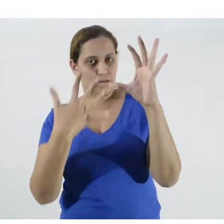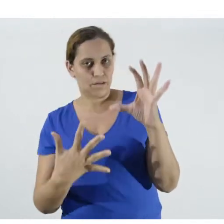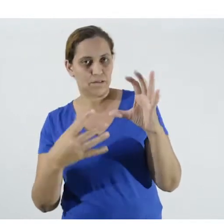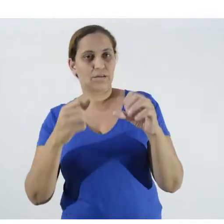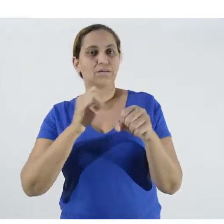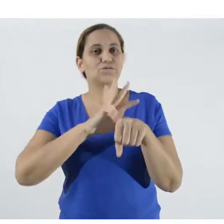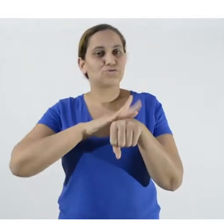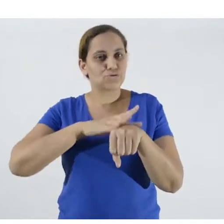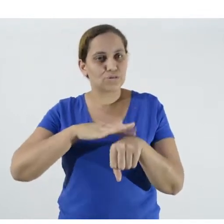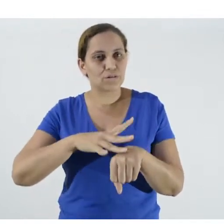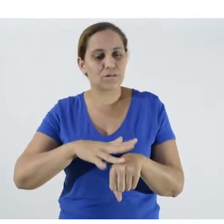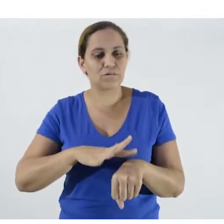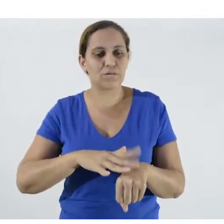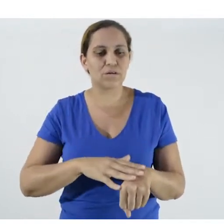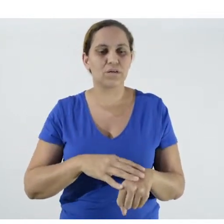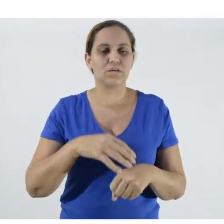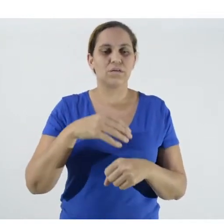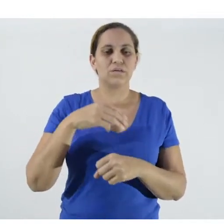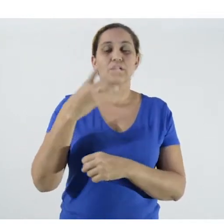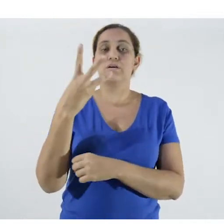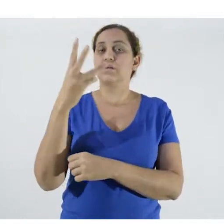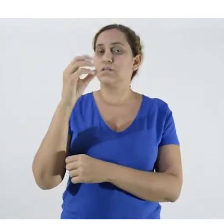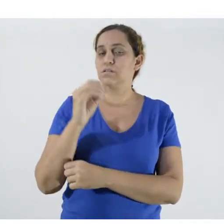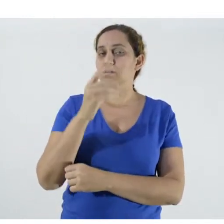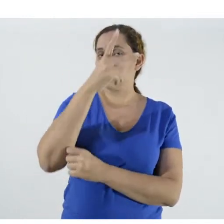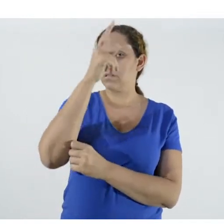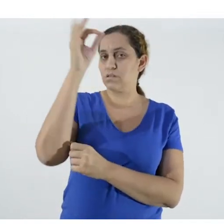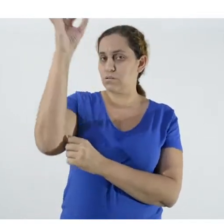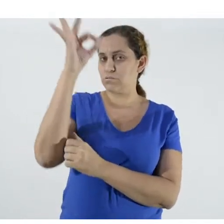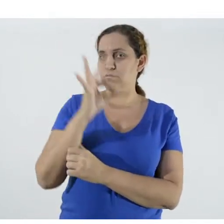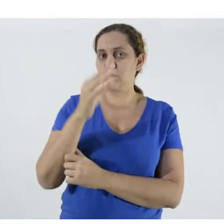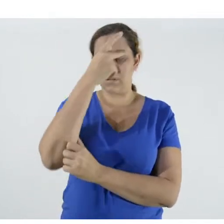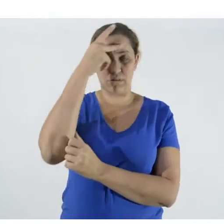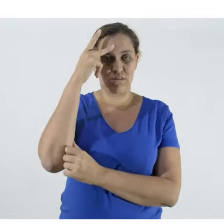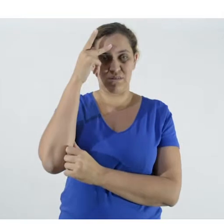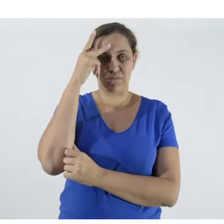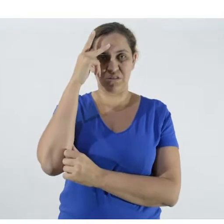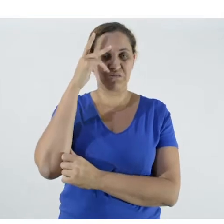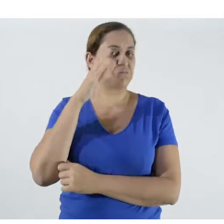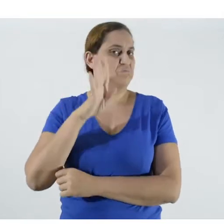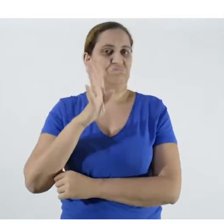subjects present little or no knowledge of the forms of contagion,